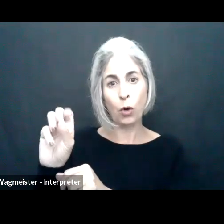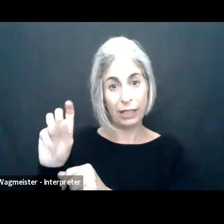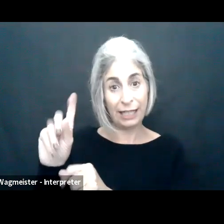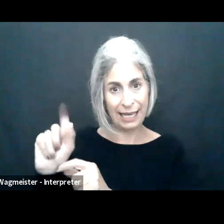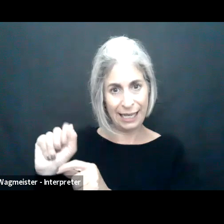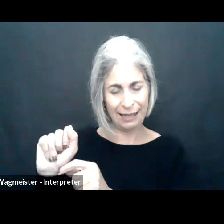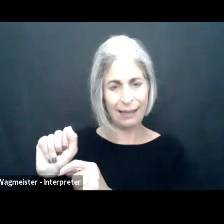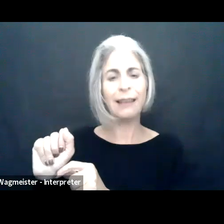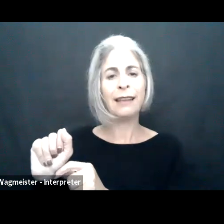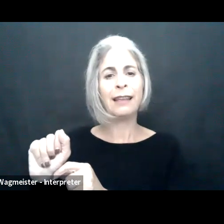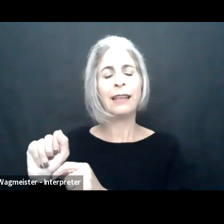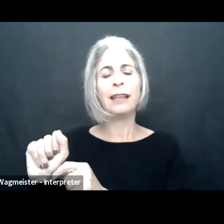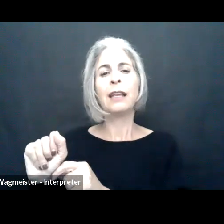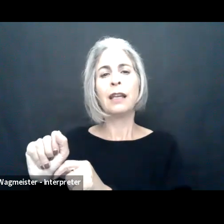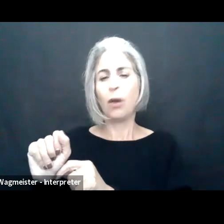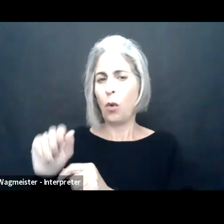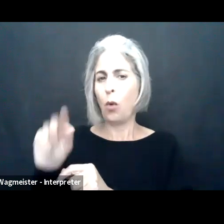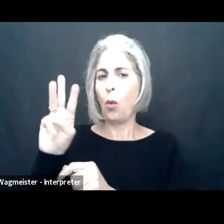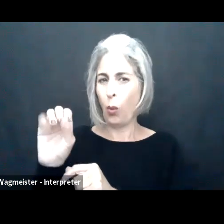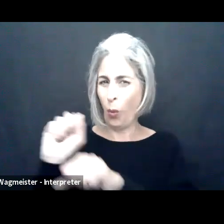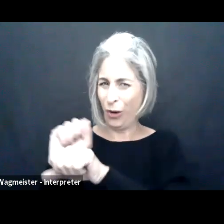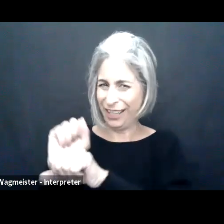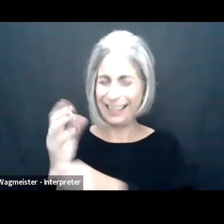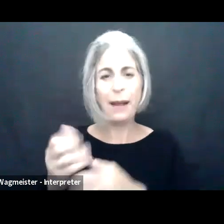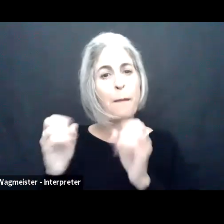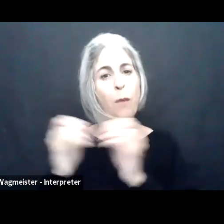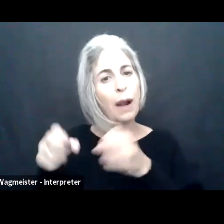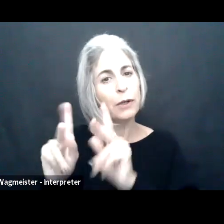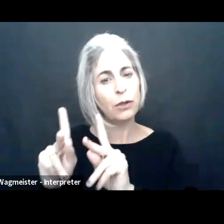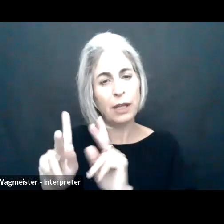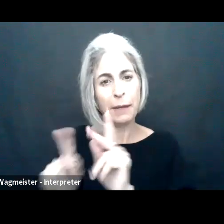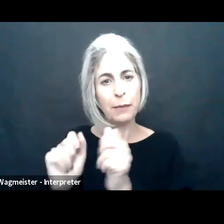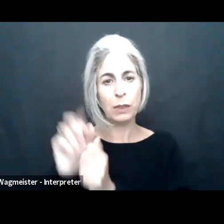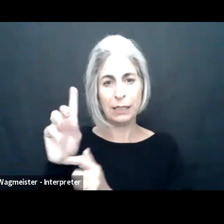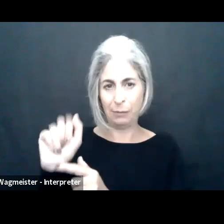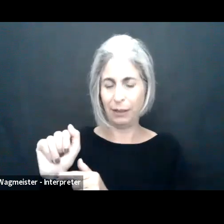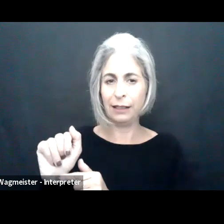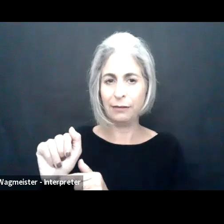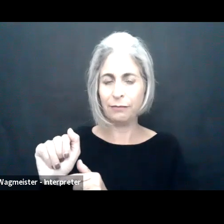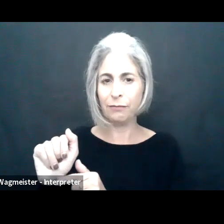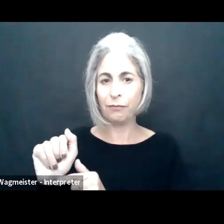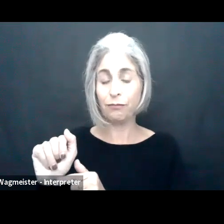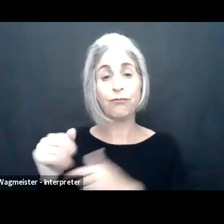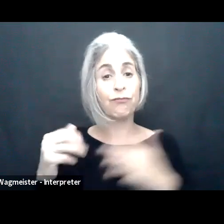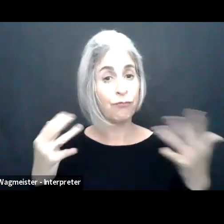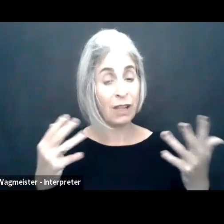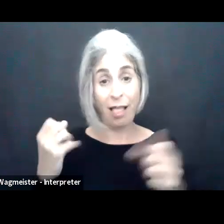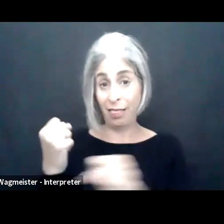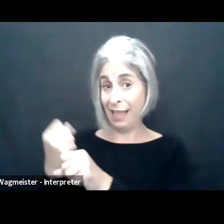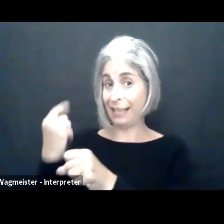businesses move to more permanent teleworking flexibilities and allowance, the pandemic may open doors to more